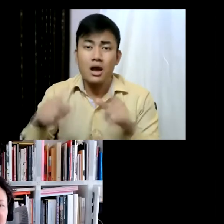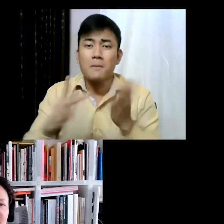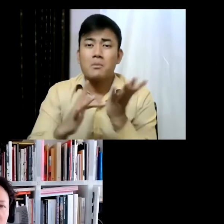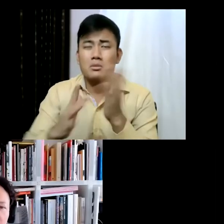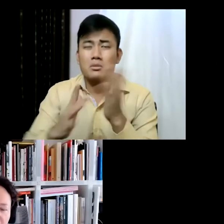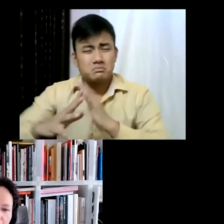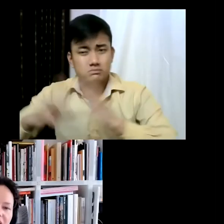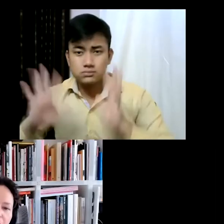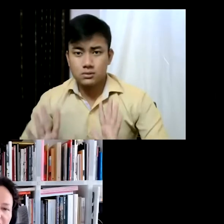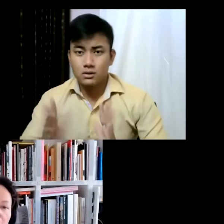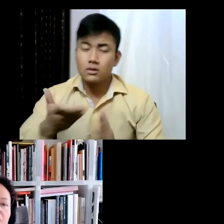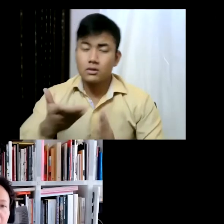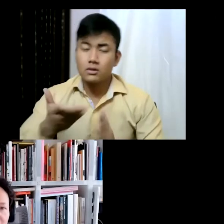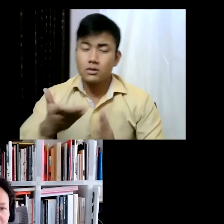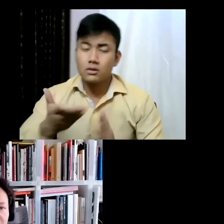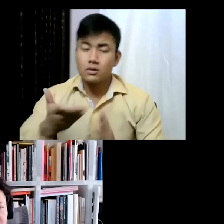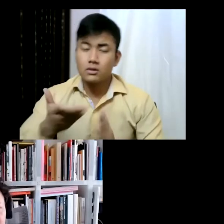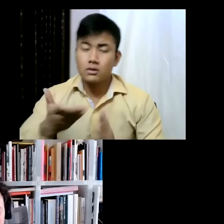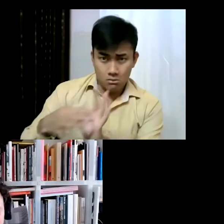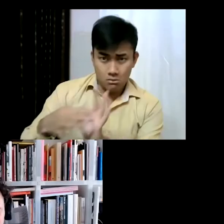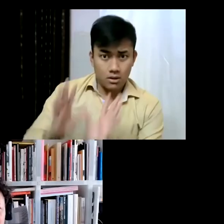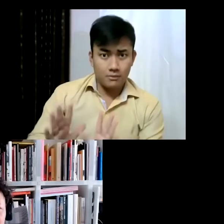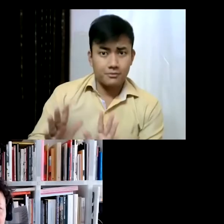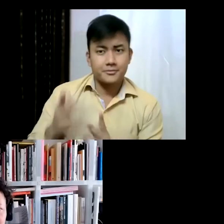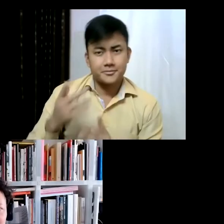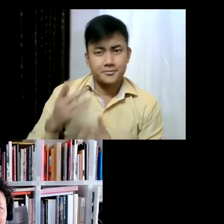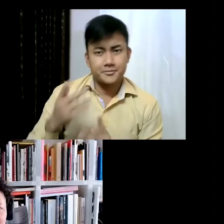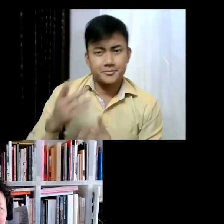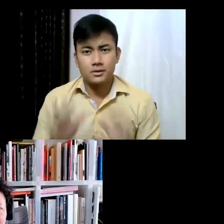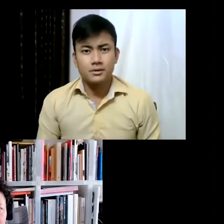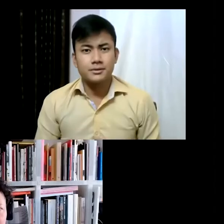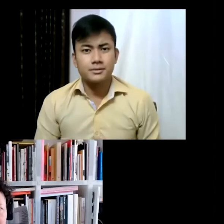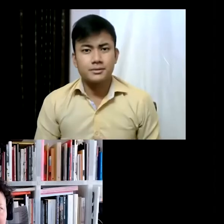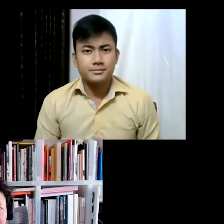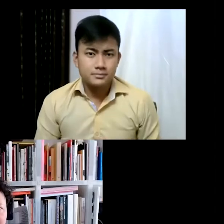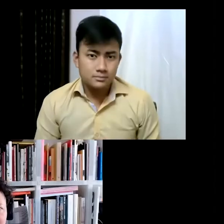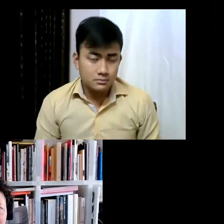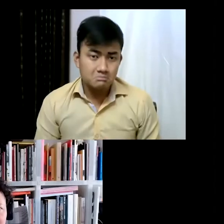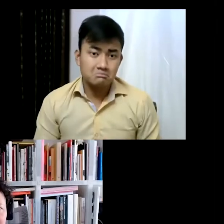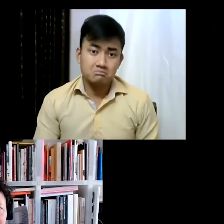and then with the... with our surroundings... So a lot of this will actually be influenced by what we